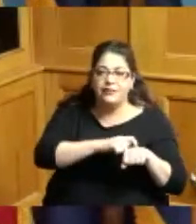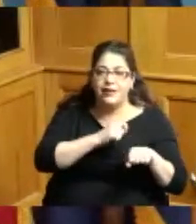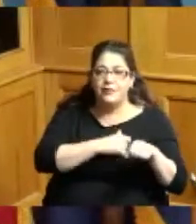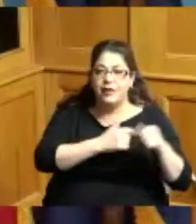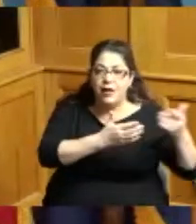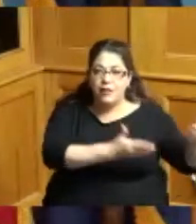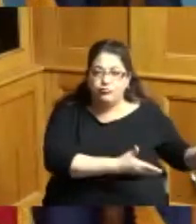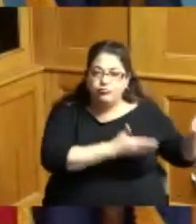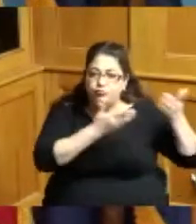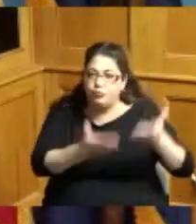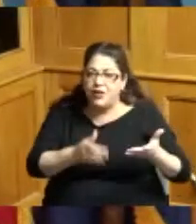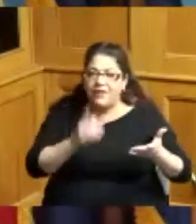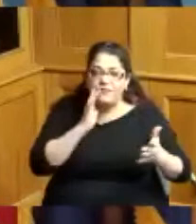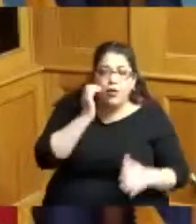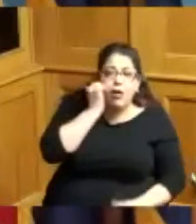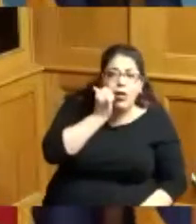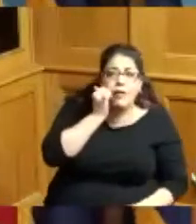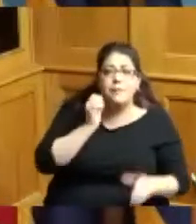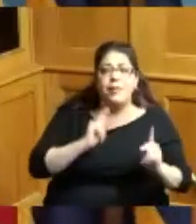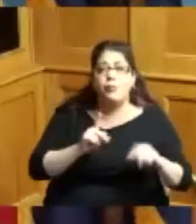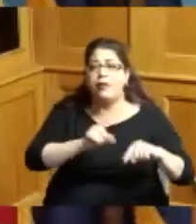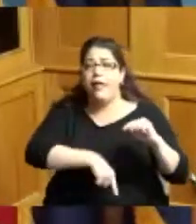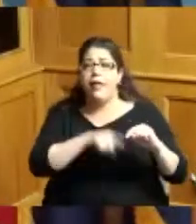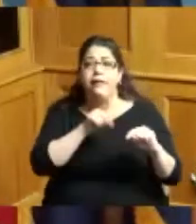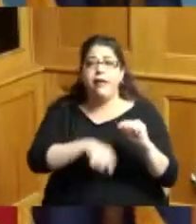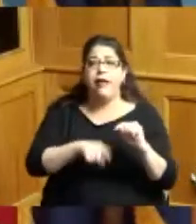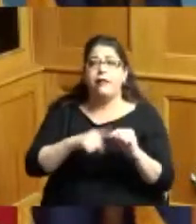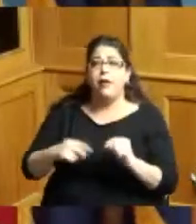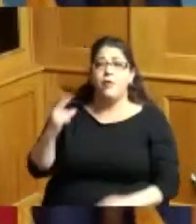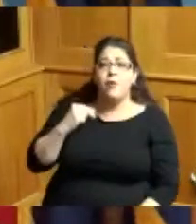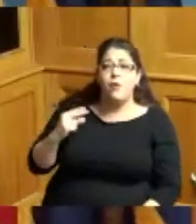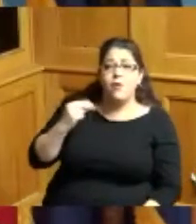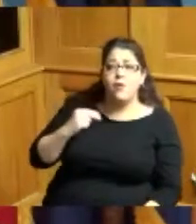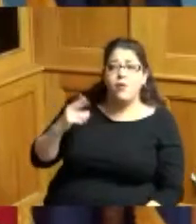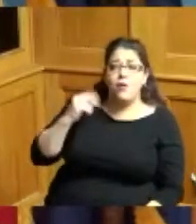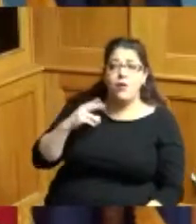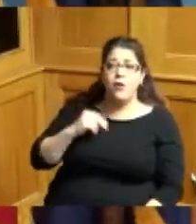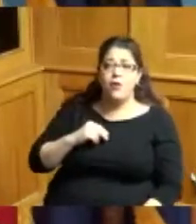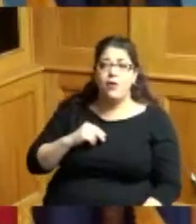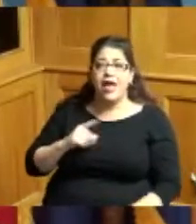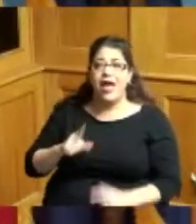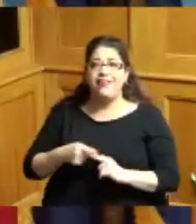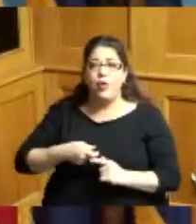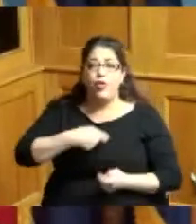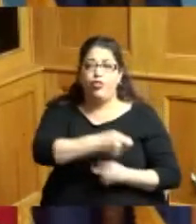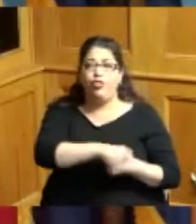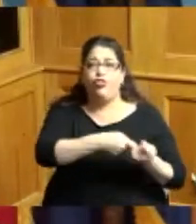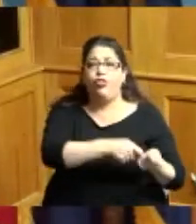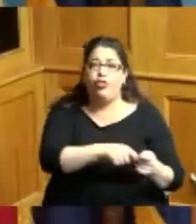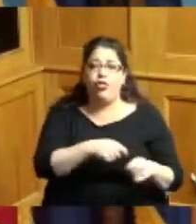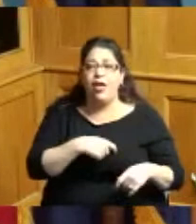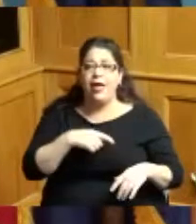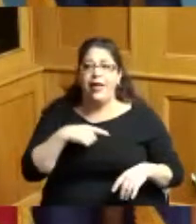we can't do it we can't do it we can't do it and then we even throw jabs at it we can't do this